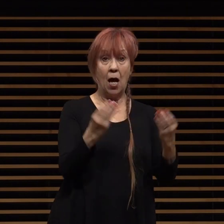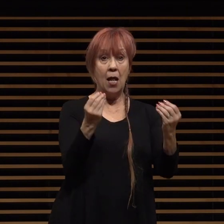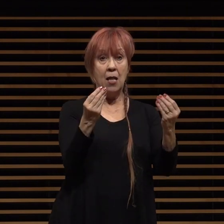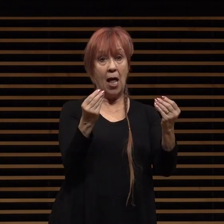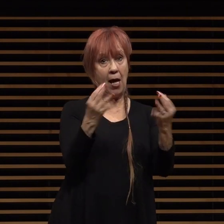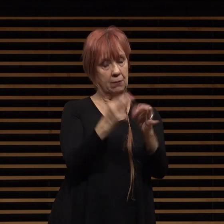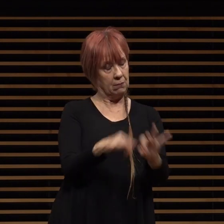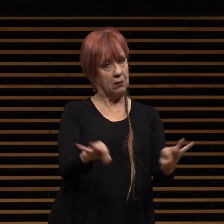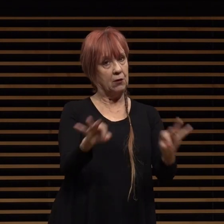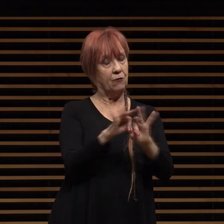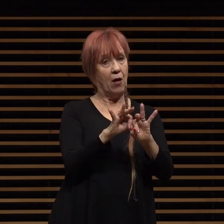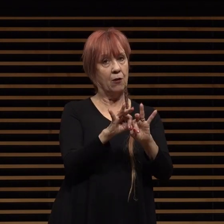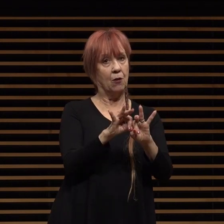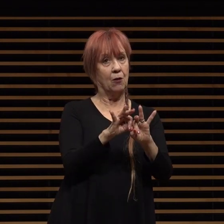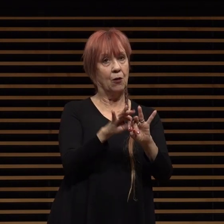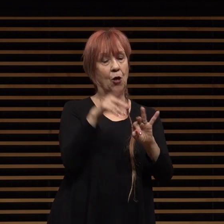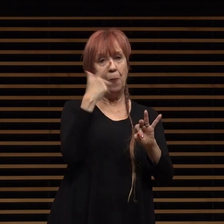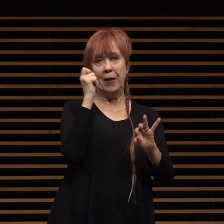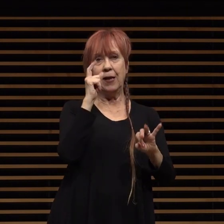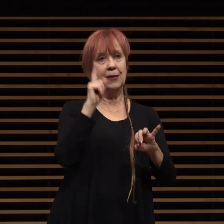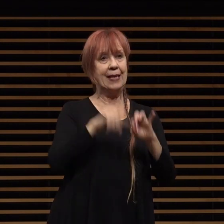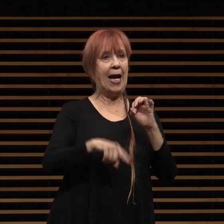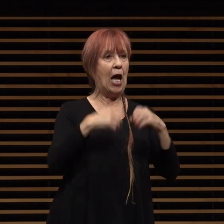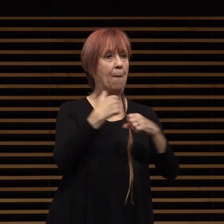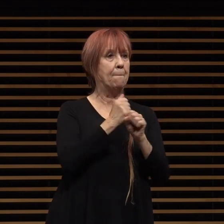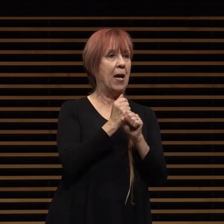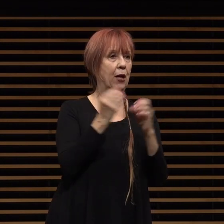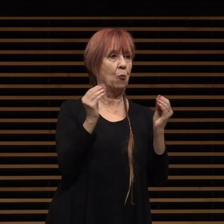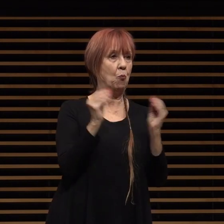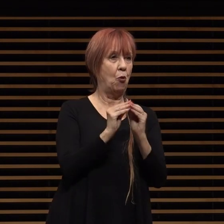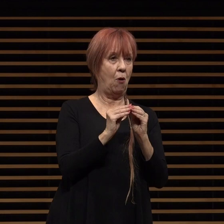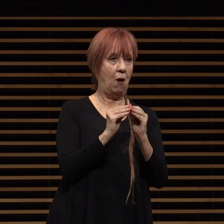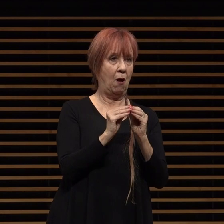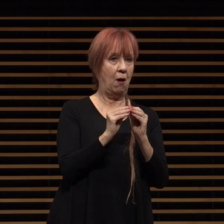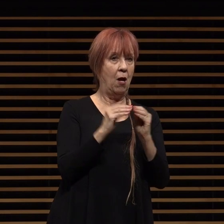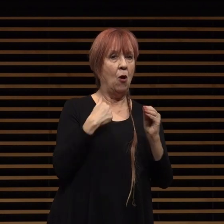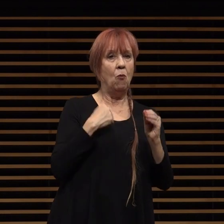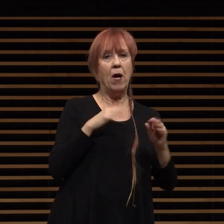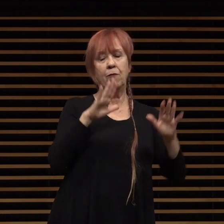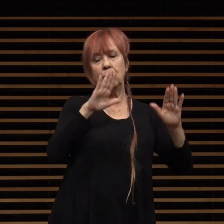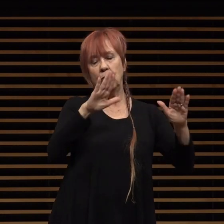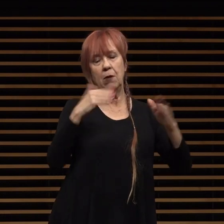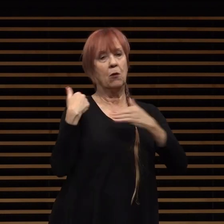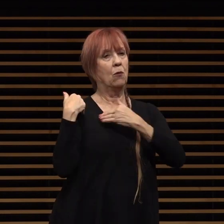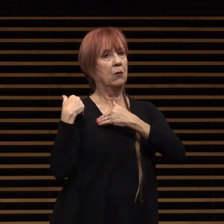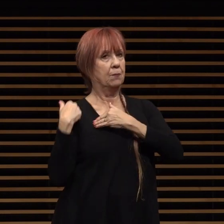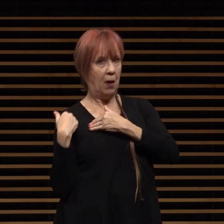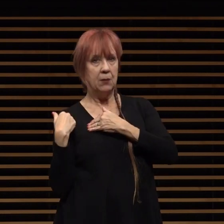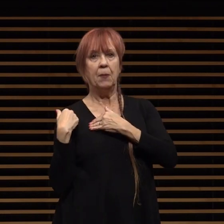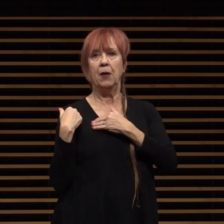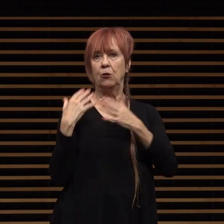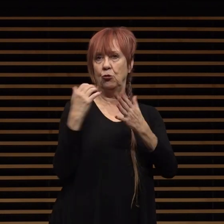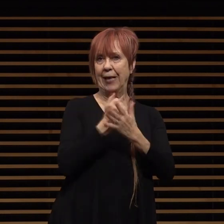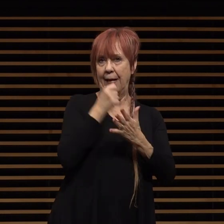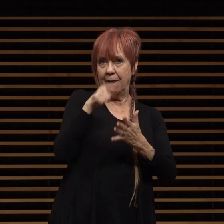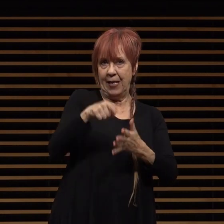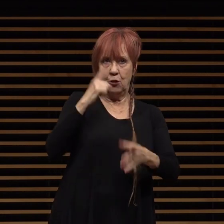because nobody is making more of it so we have a tremendous tremendous